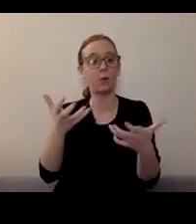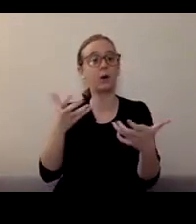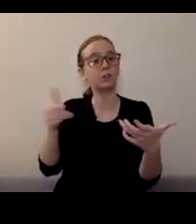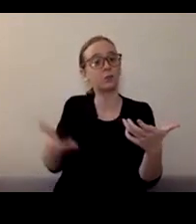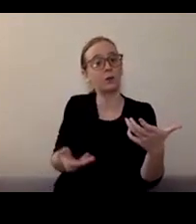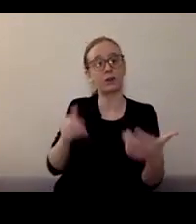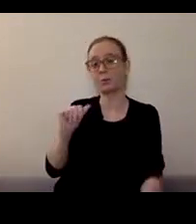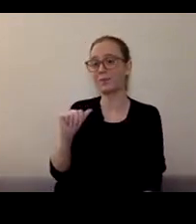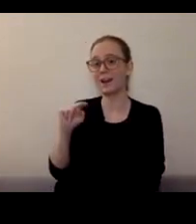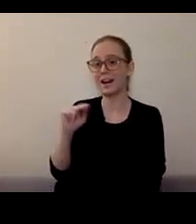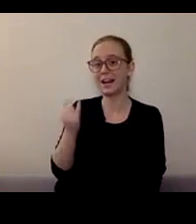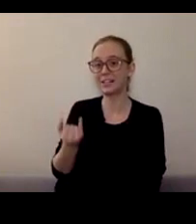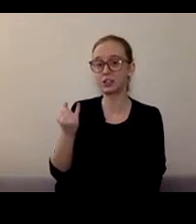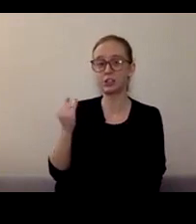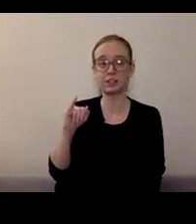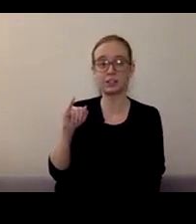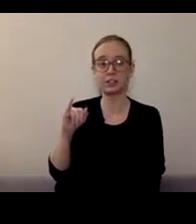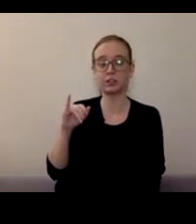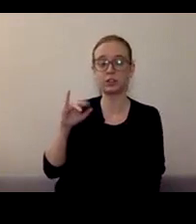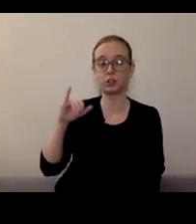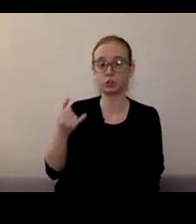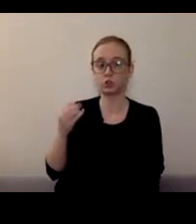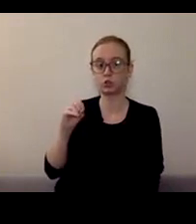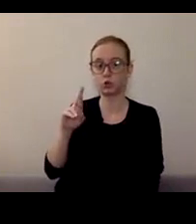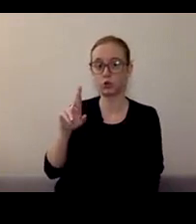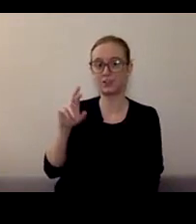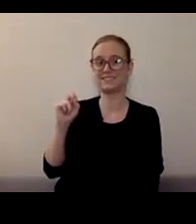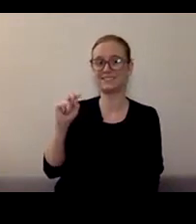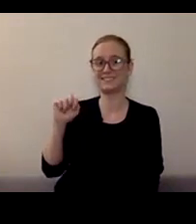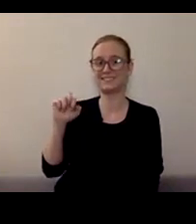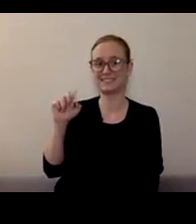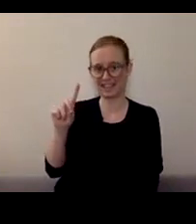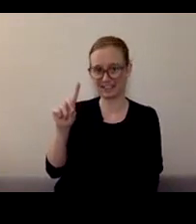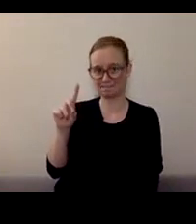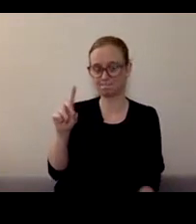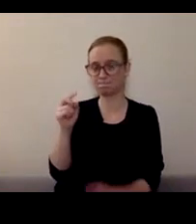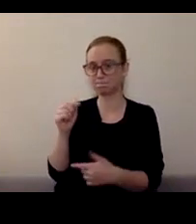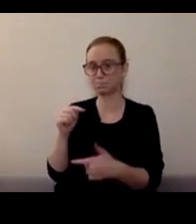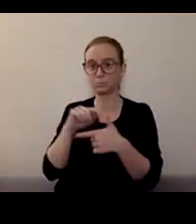with Snohomish County Behavioral Health Services, Betsy Griffith, Behavioral Health Lead